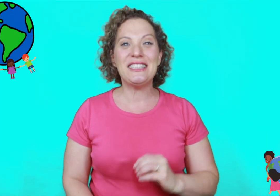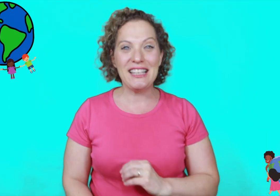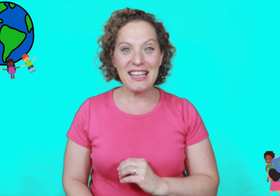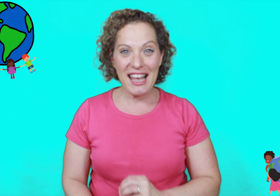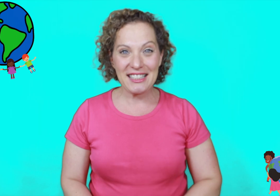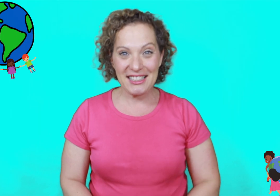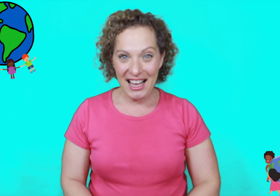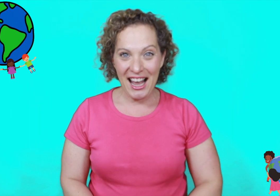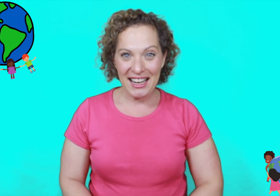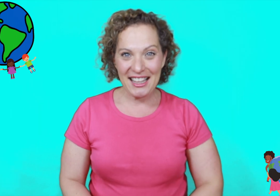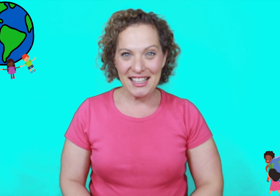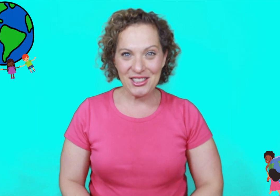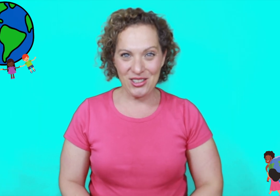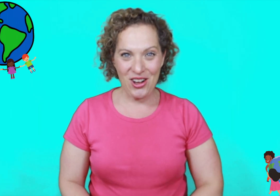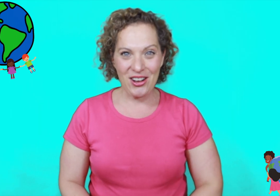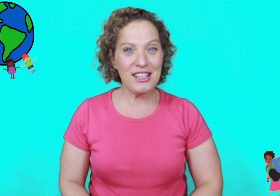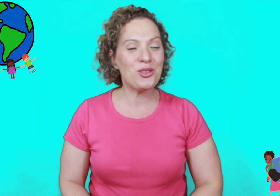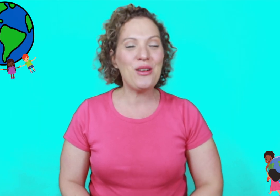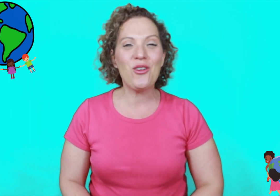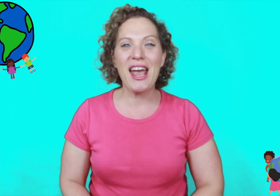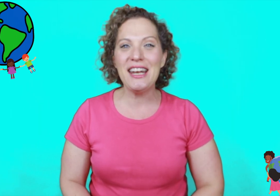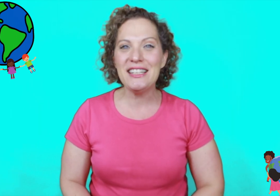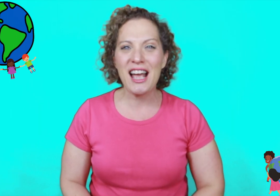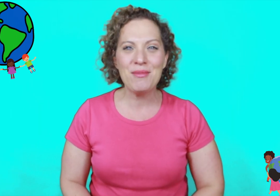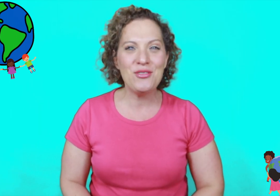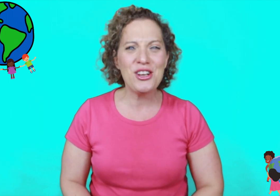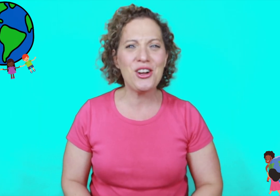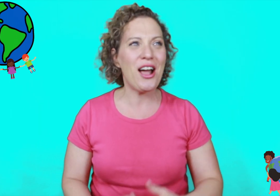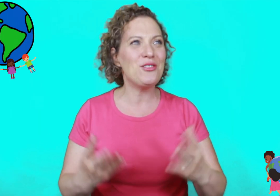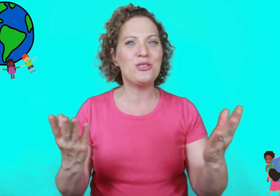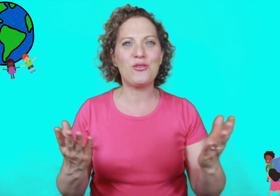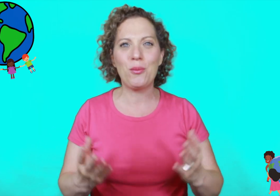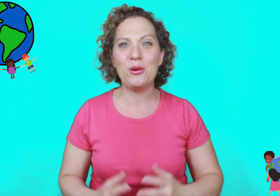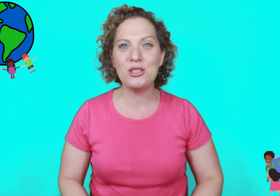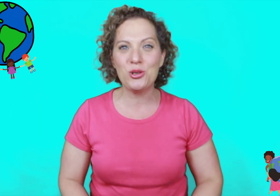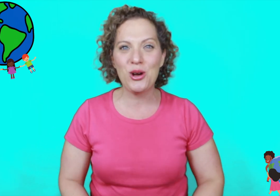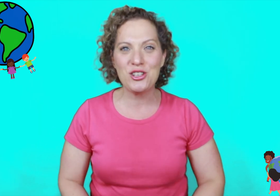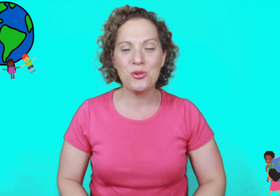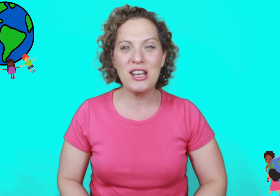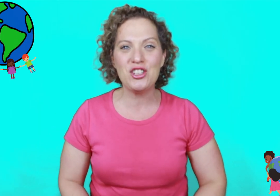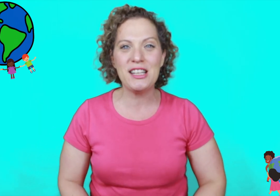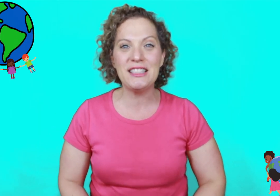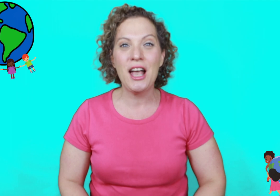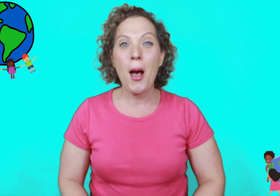sing and sign this song. it's great for any time of year - I've used it for preschool graduations